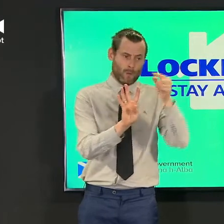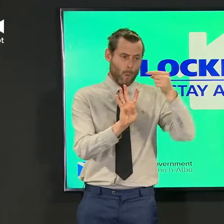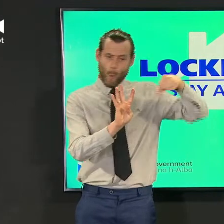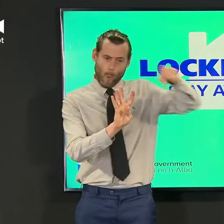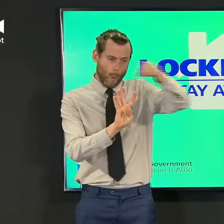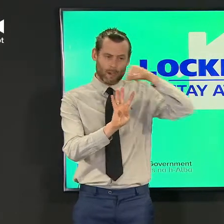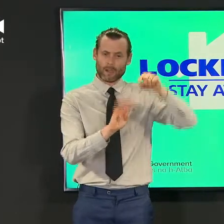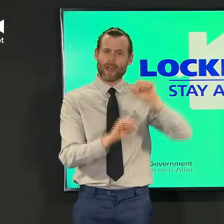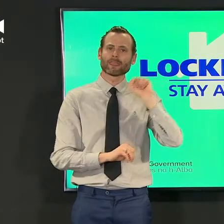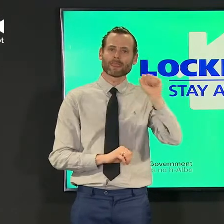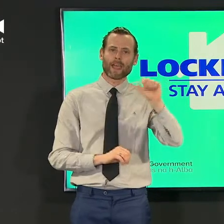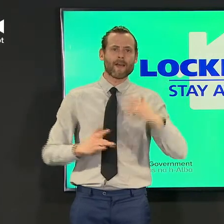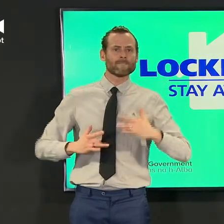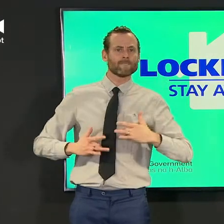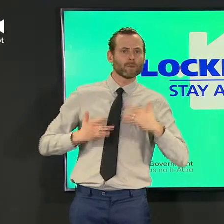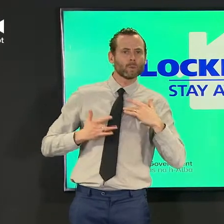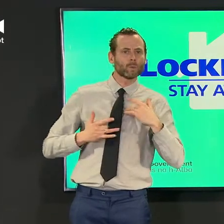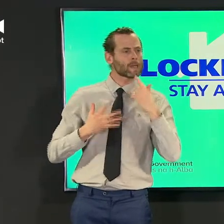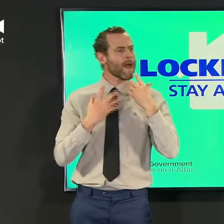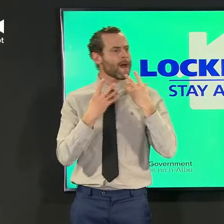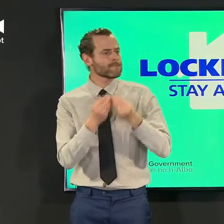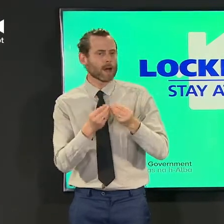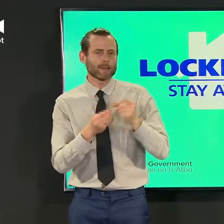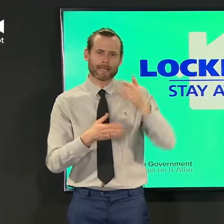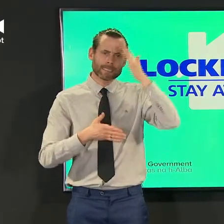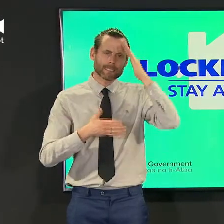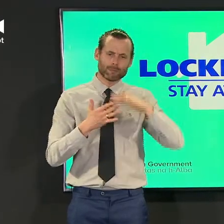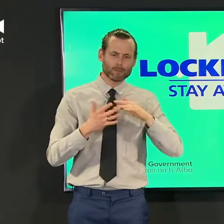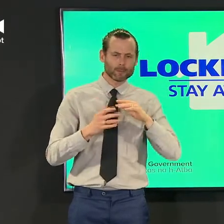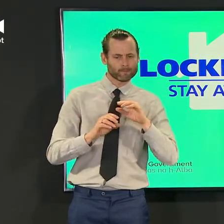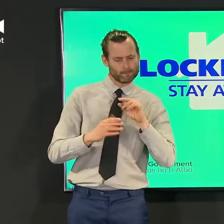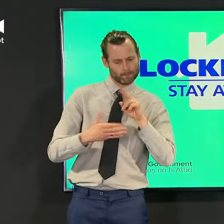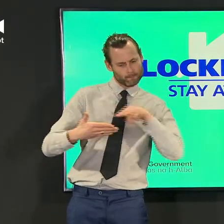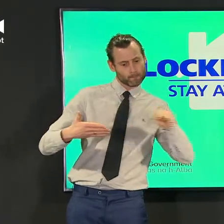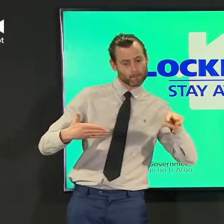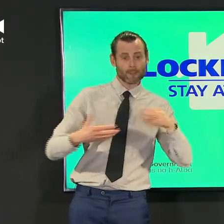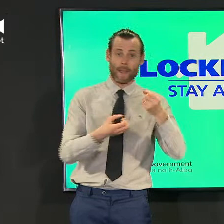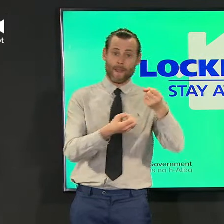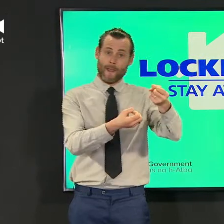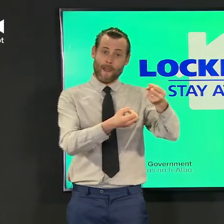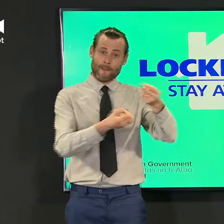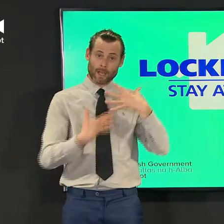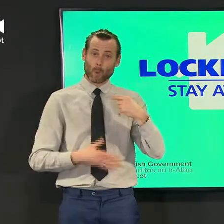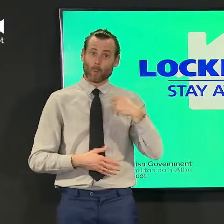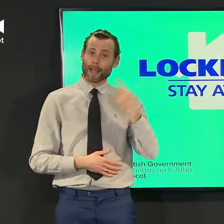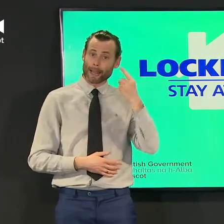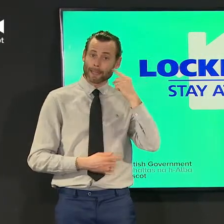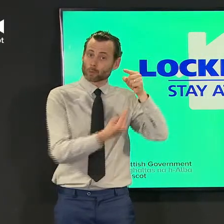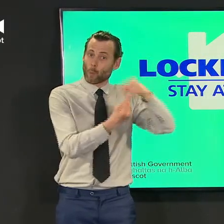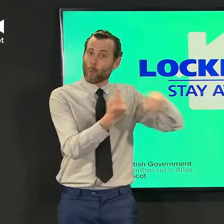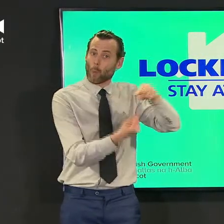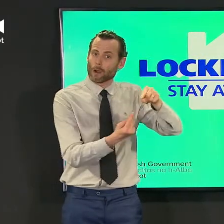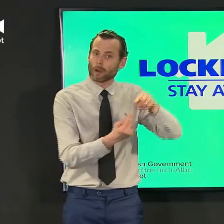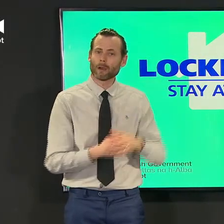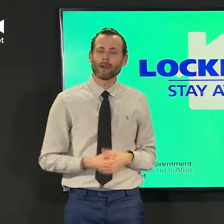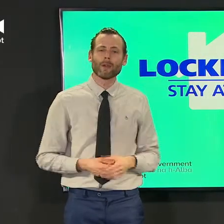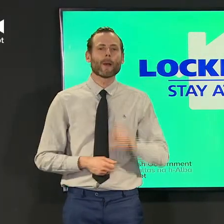attention to them all however like any other group of individuals when you bring them all together